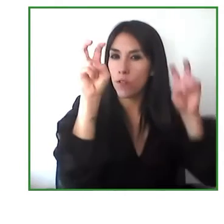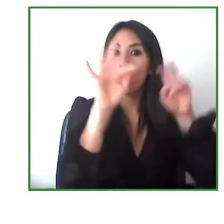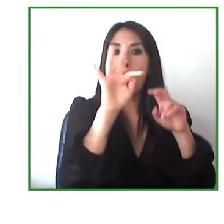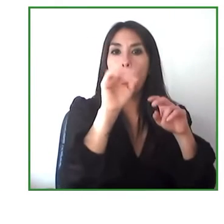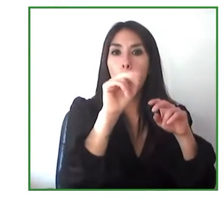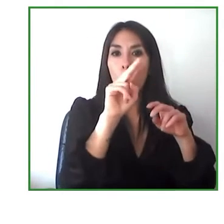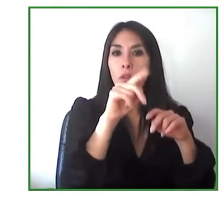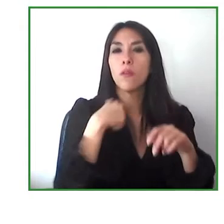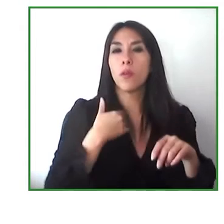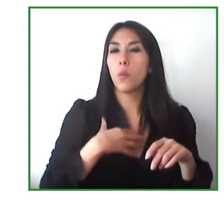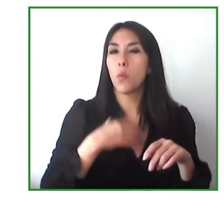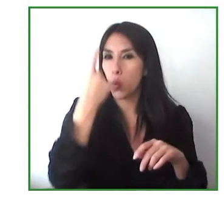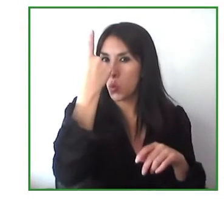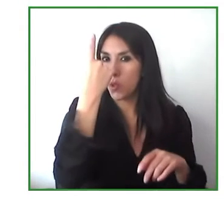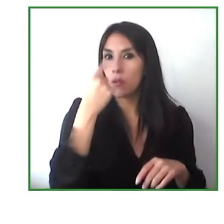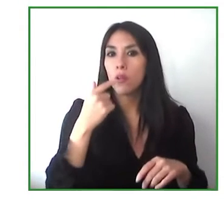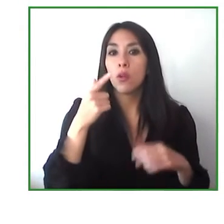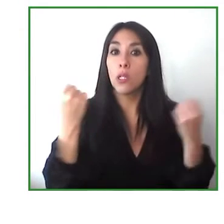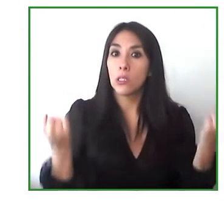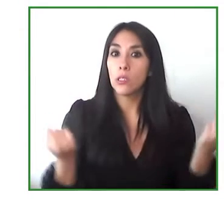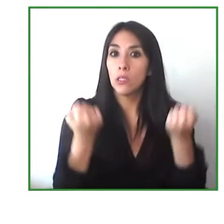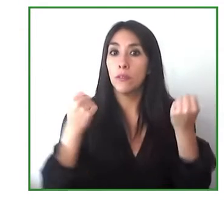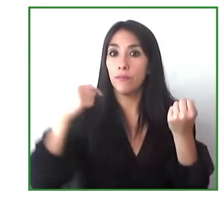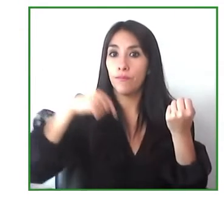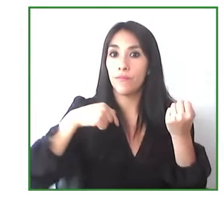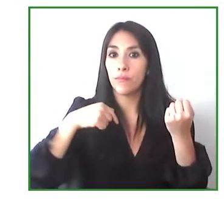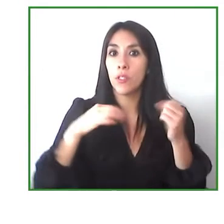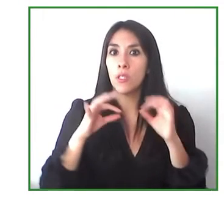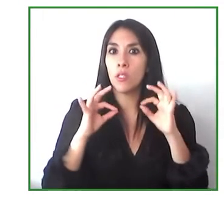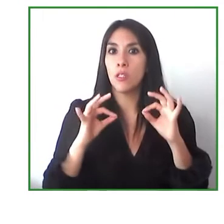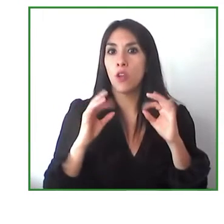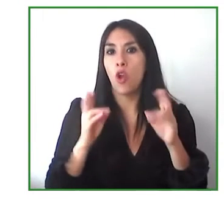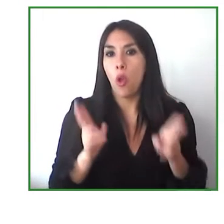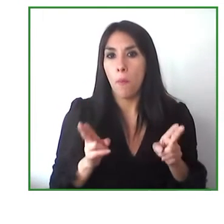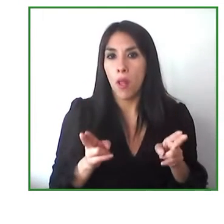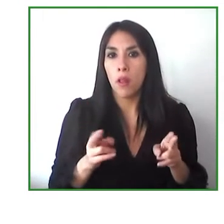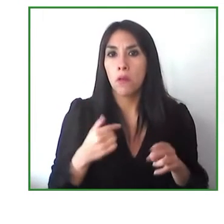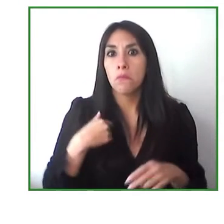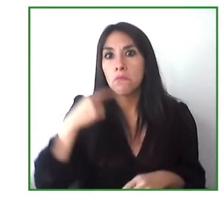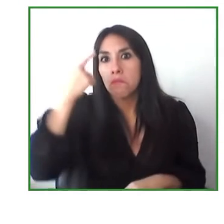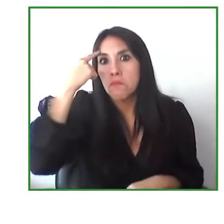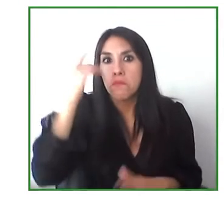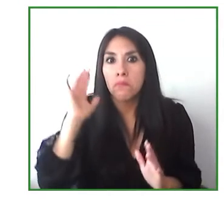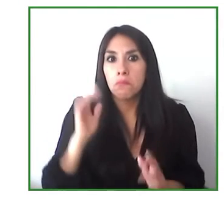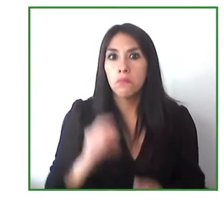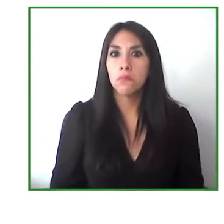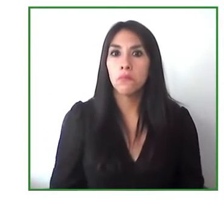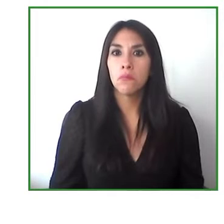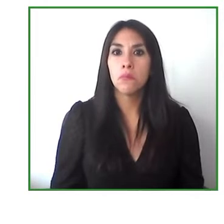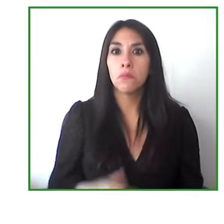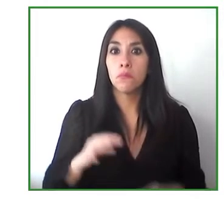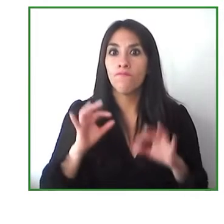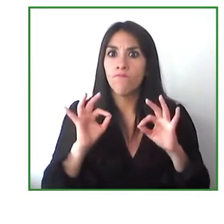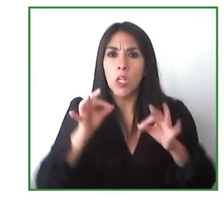is the common well the common good the social justice the participation